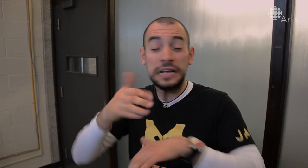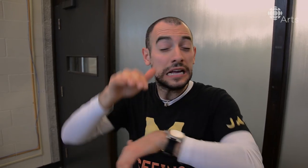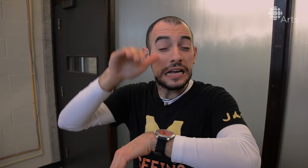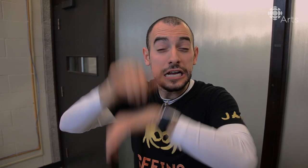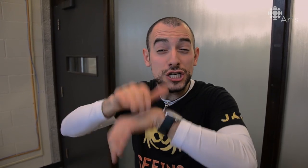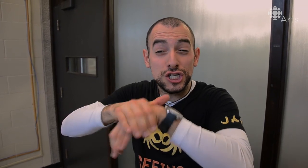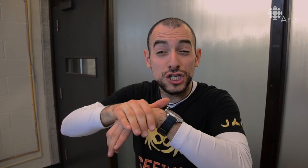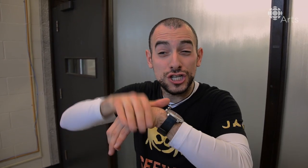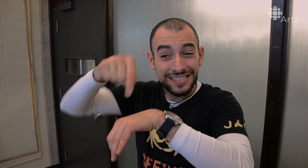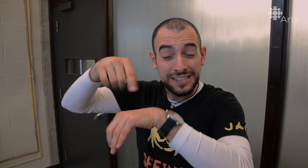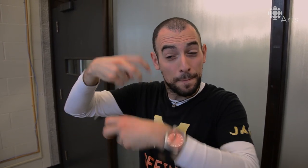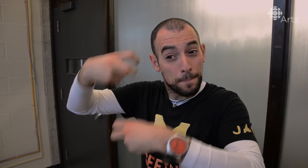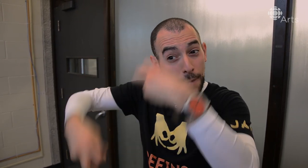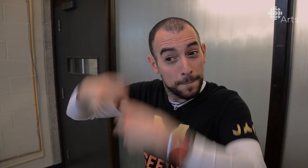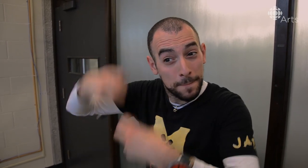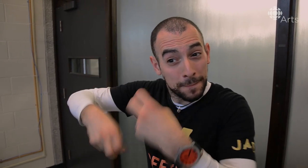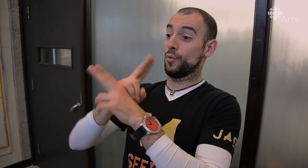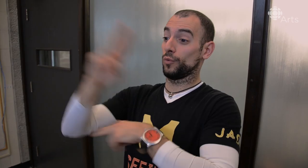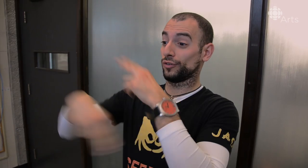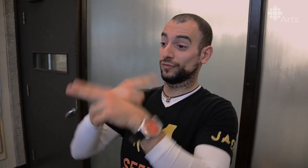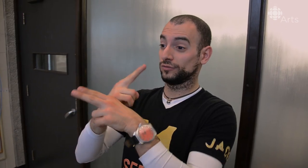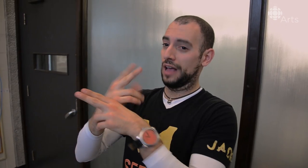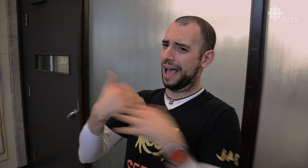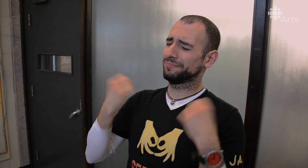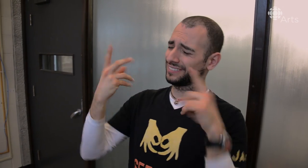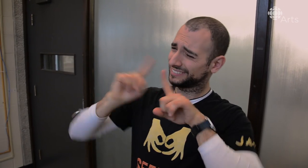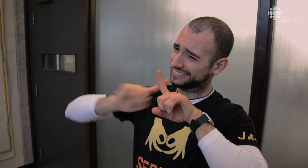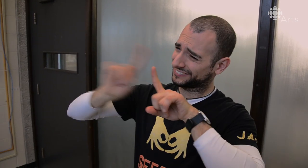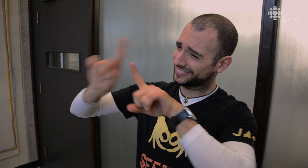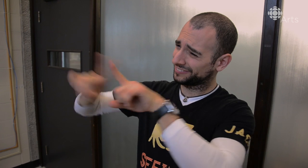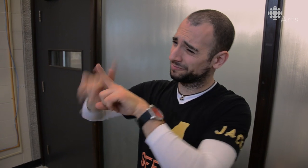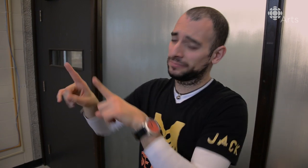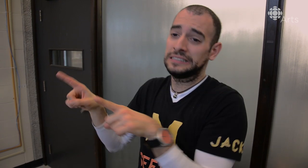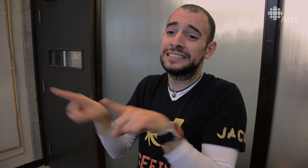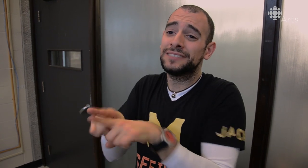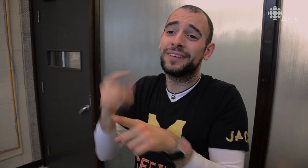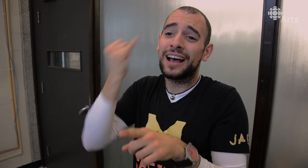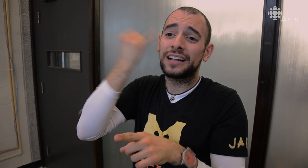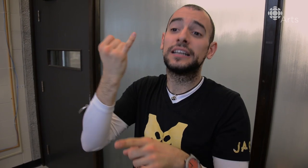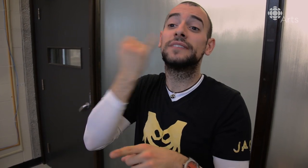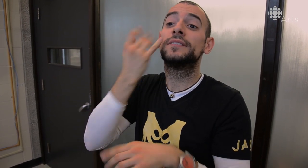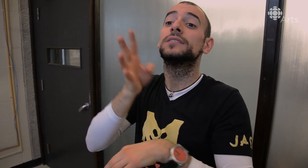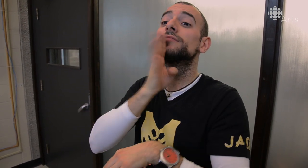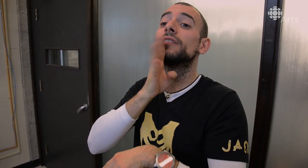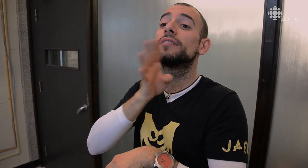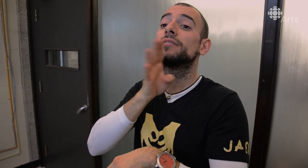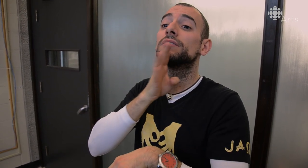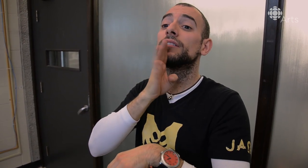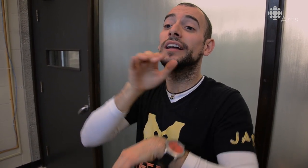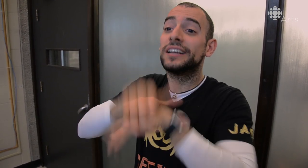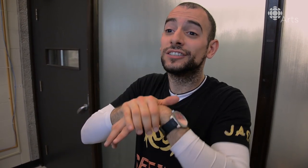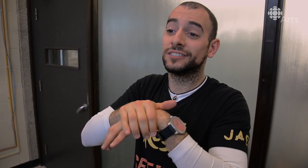[Jack] Part of the problem might be the English. The world has many different sign languages in the same way that it has many spoken languages.